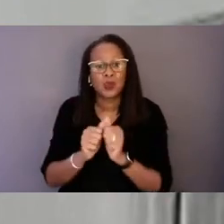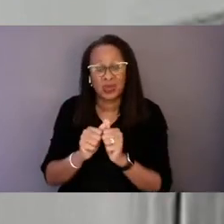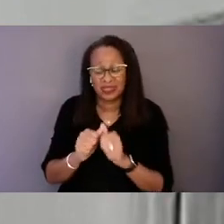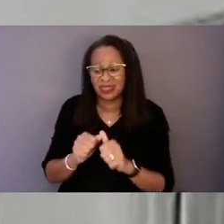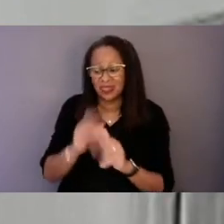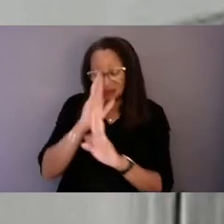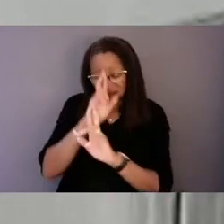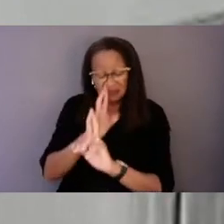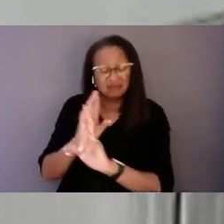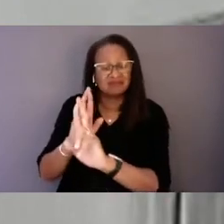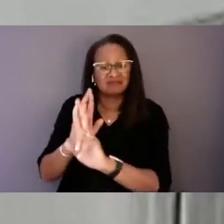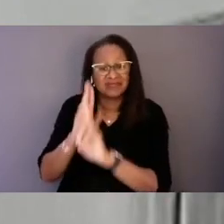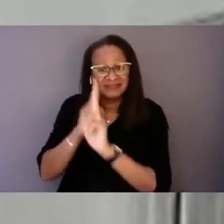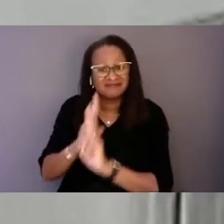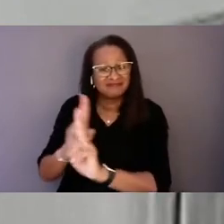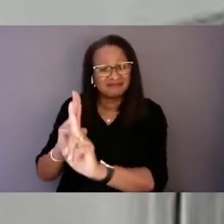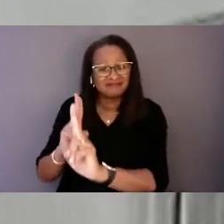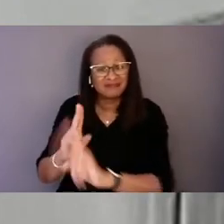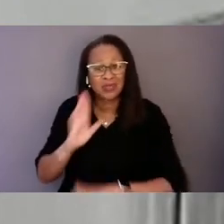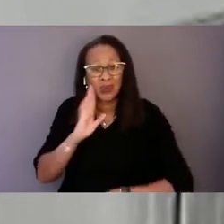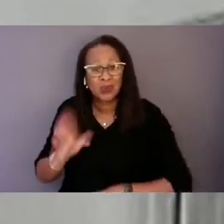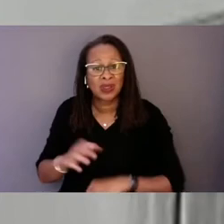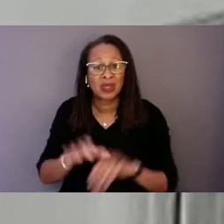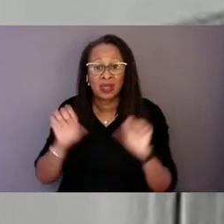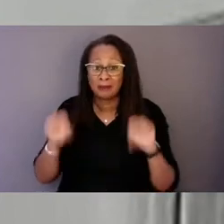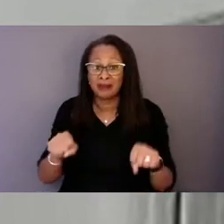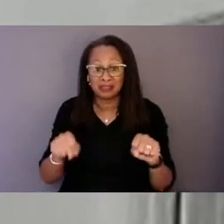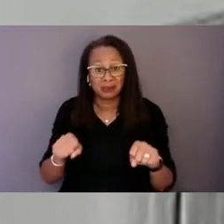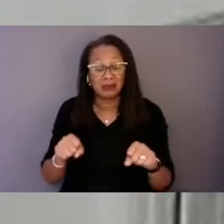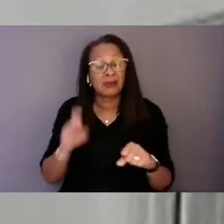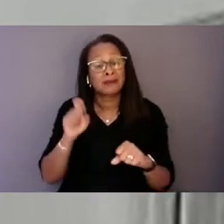It is possible. We must make it a reality.